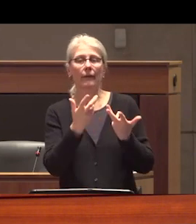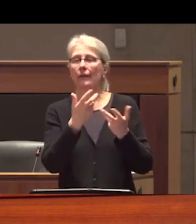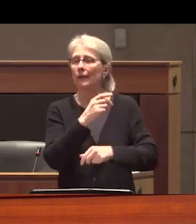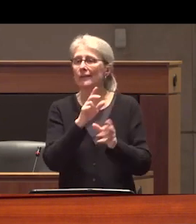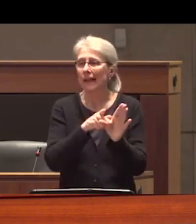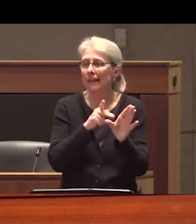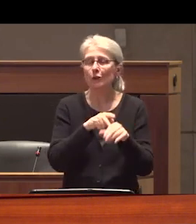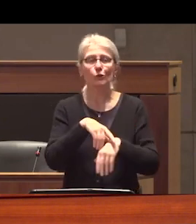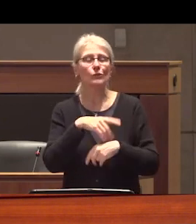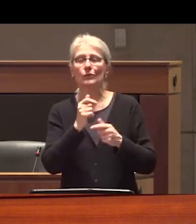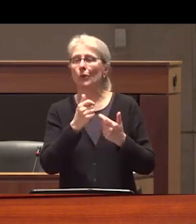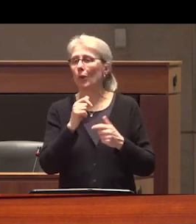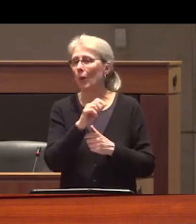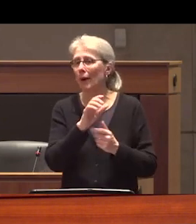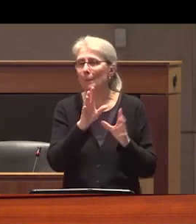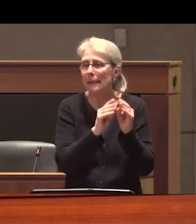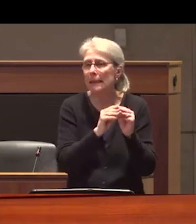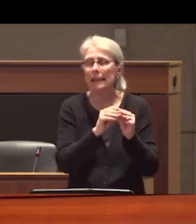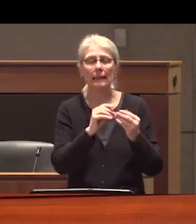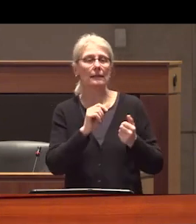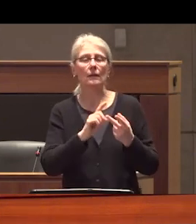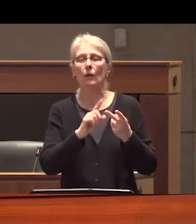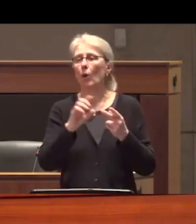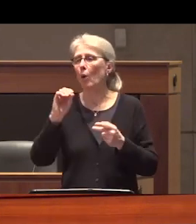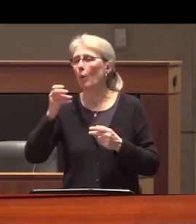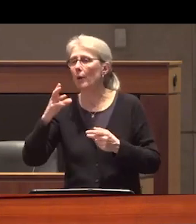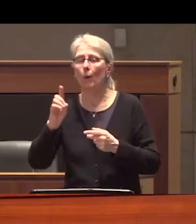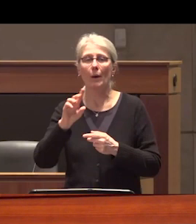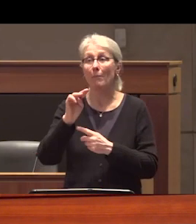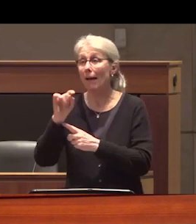goal of abstinence or opioid substitution therapy such as methadone or Suboxone have